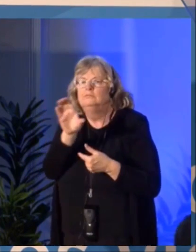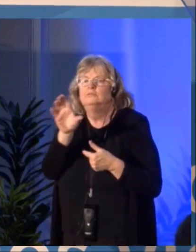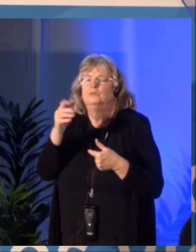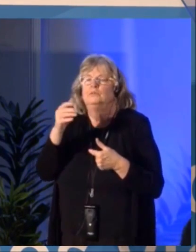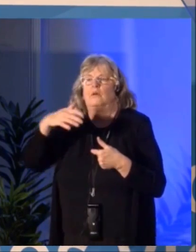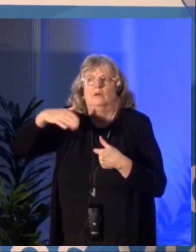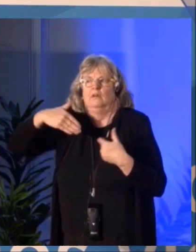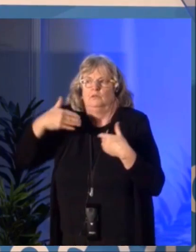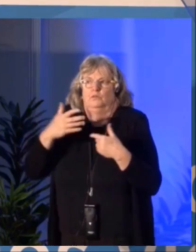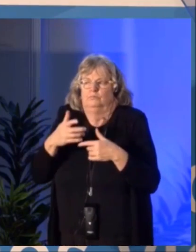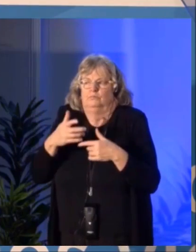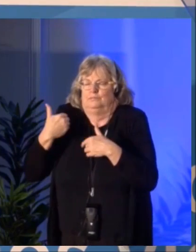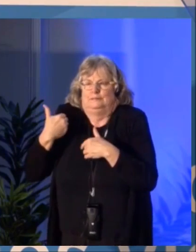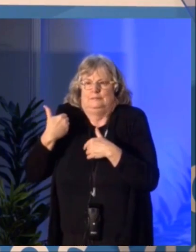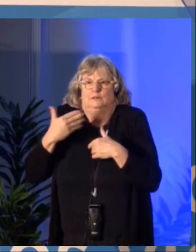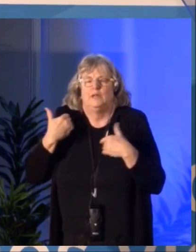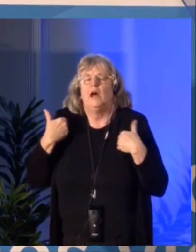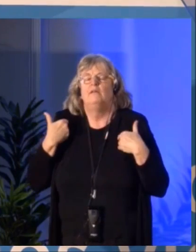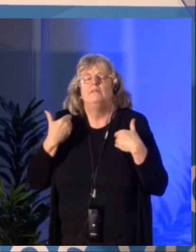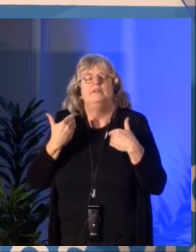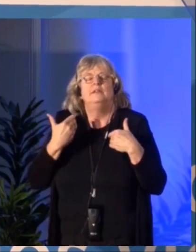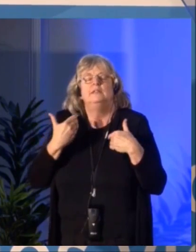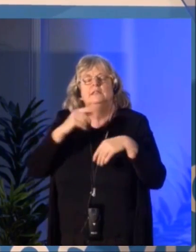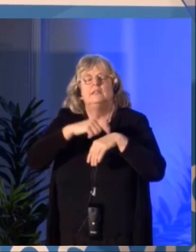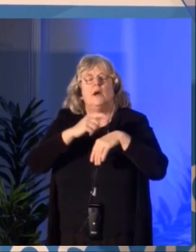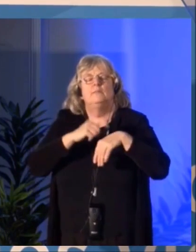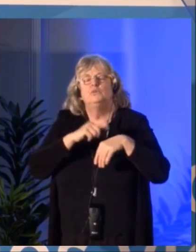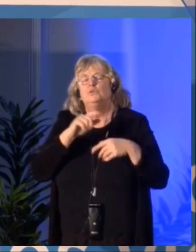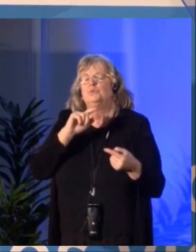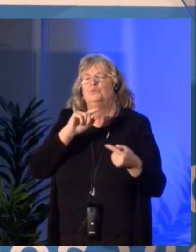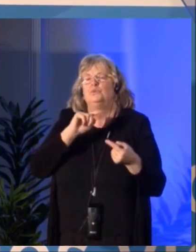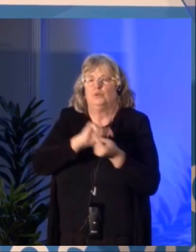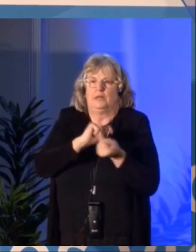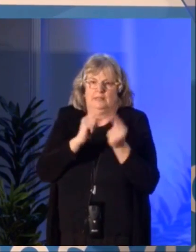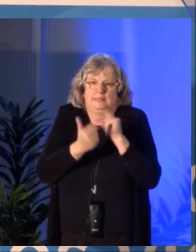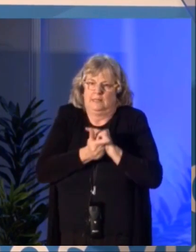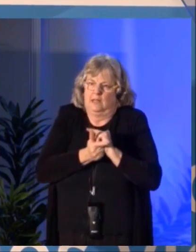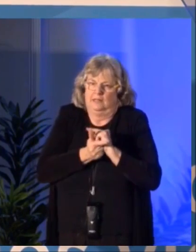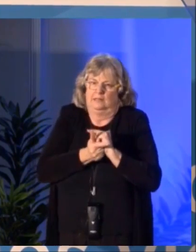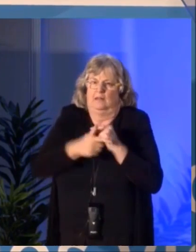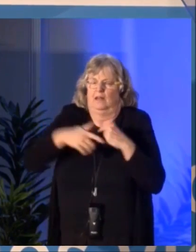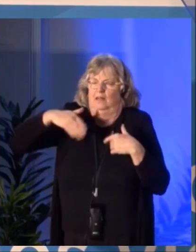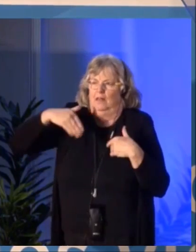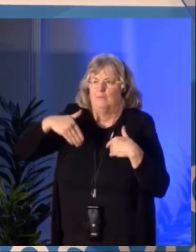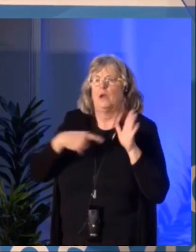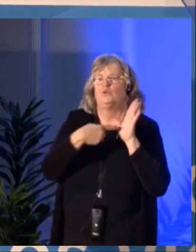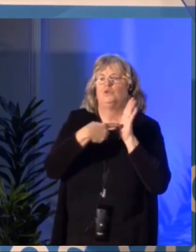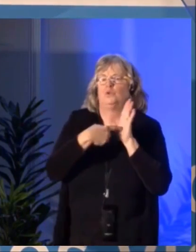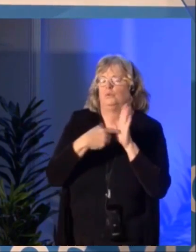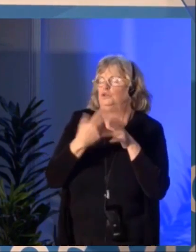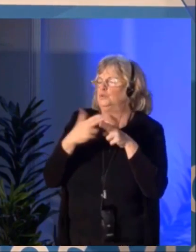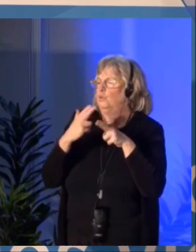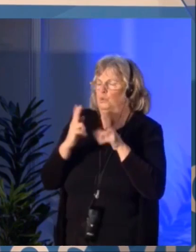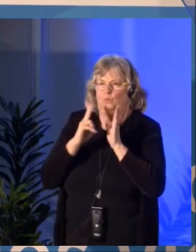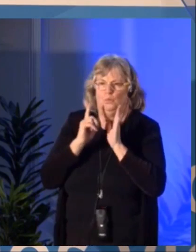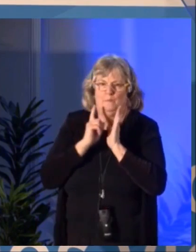so that we can share their work with Canadians. In fact, we could not resist the temptation to contact some